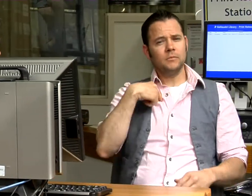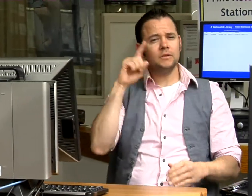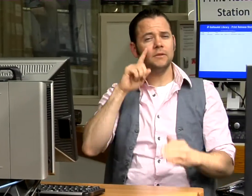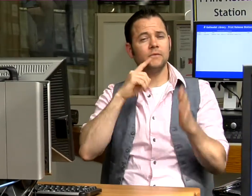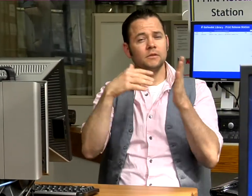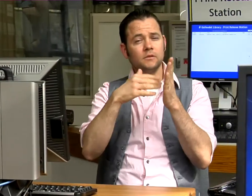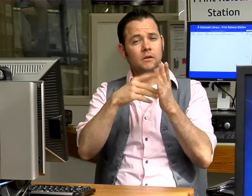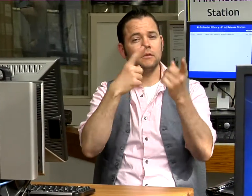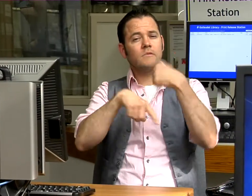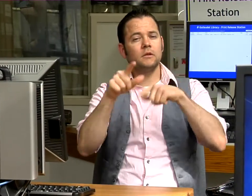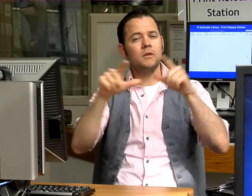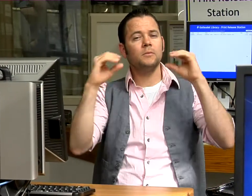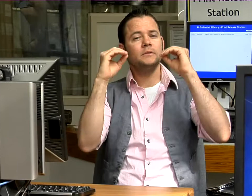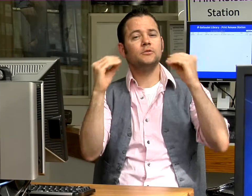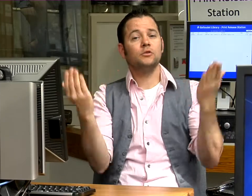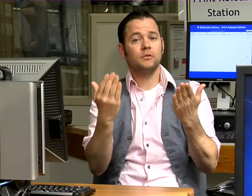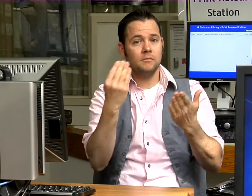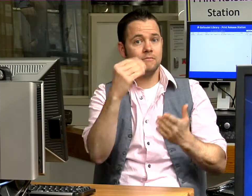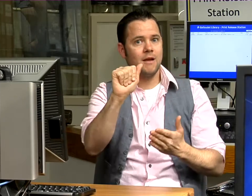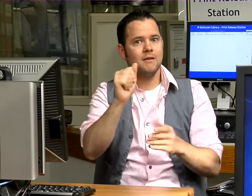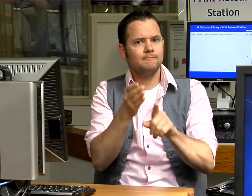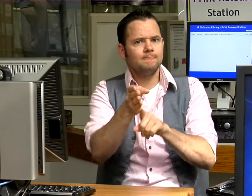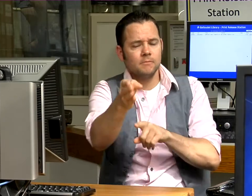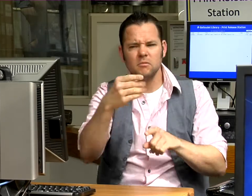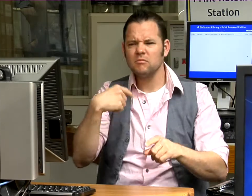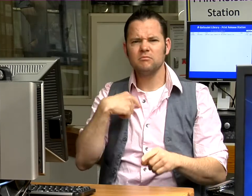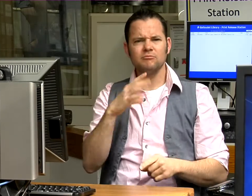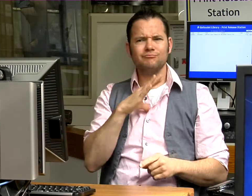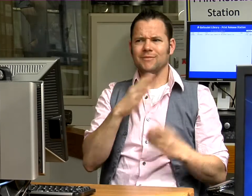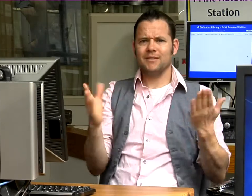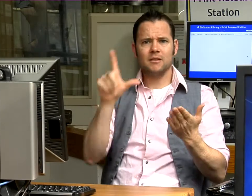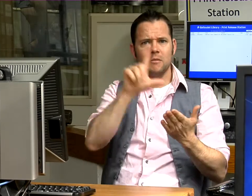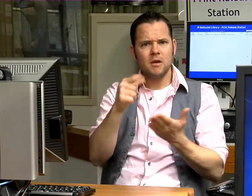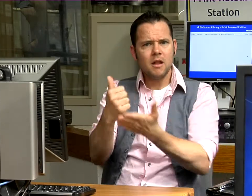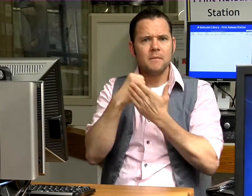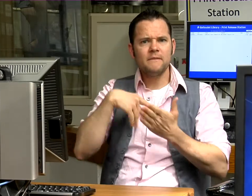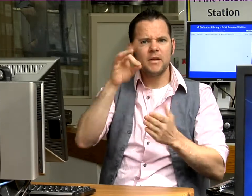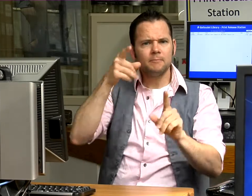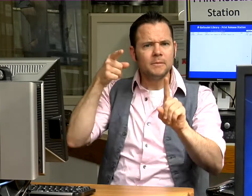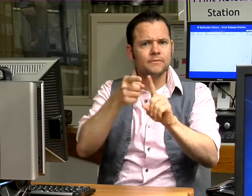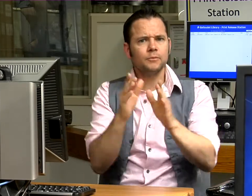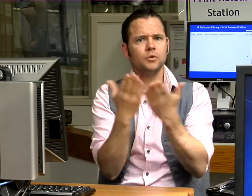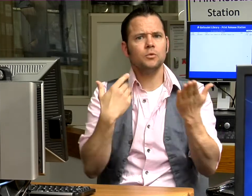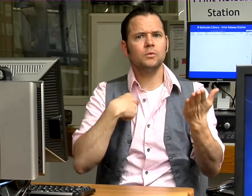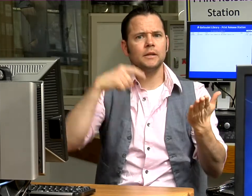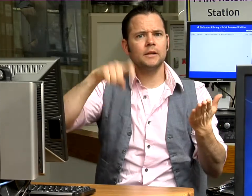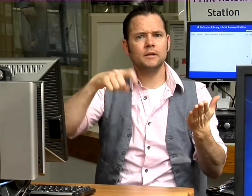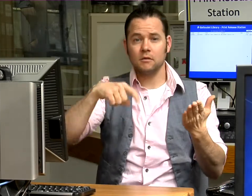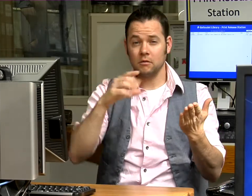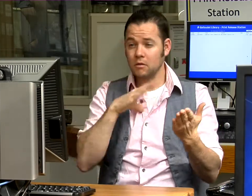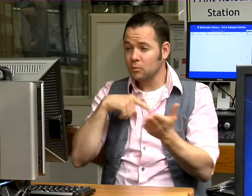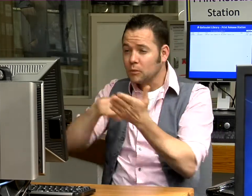I'm in graduate school for Deaf Studies, in the Sign Language teaching track and the librarians help me find specific books I need.